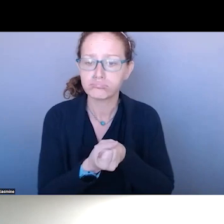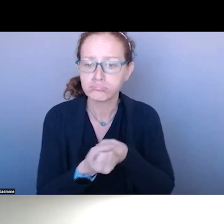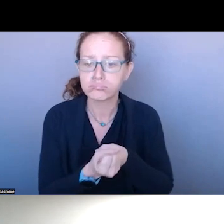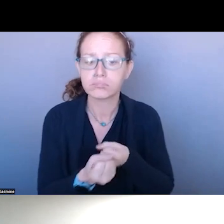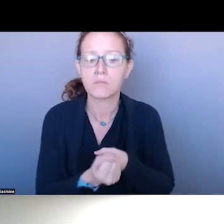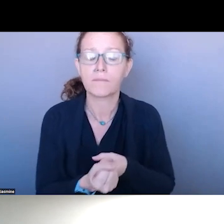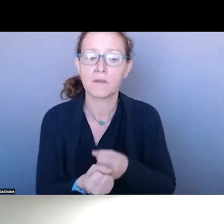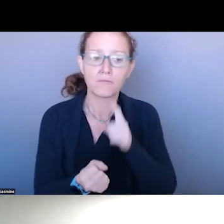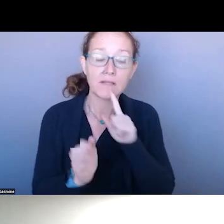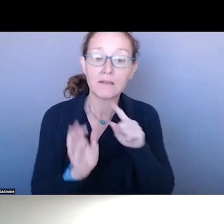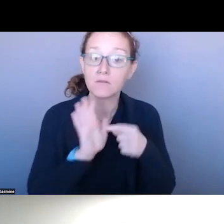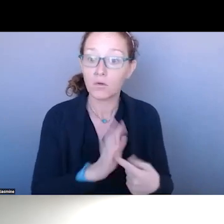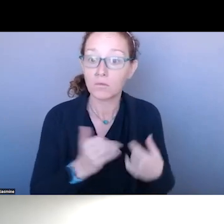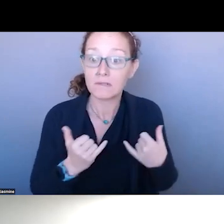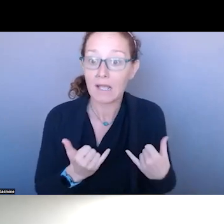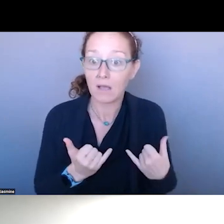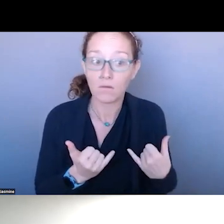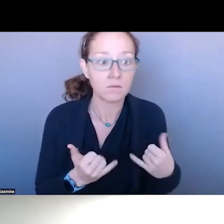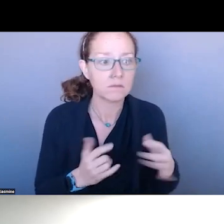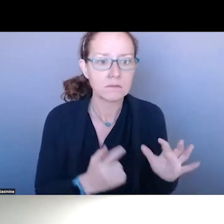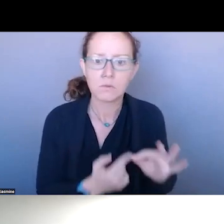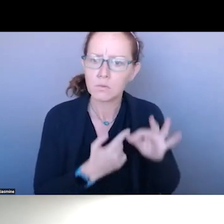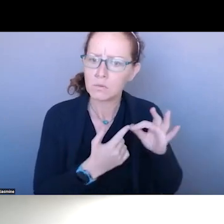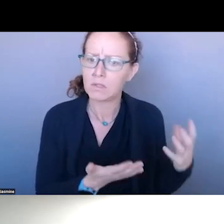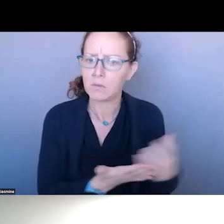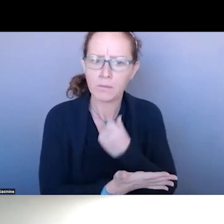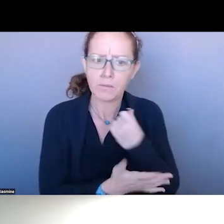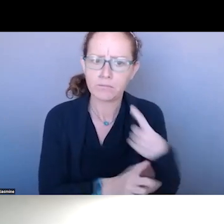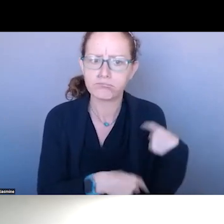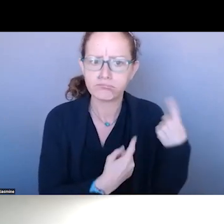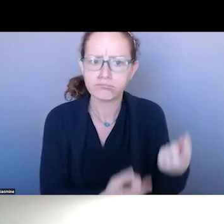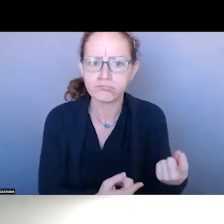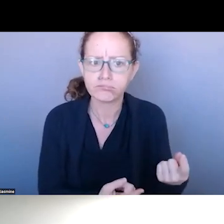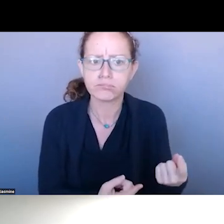THAT IS UNPRECEDENTED IN MY ALMOST 20 YEARS OF SERVICES.